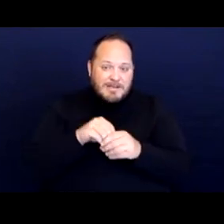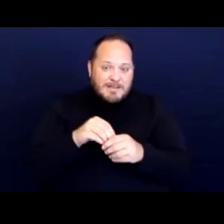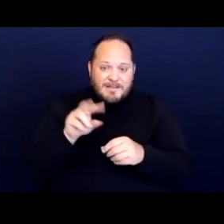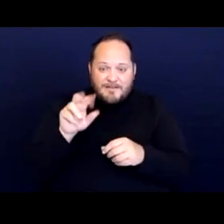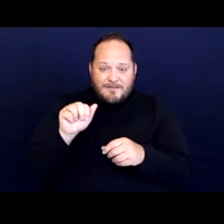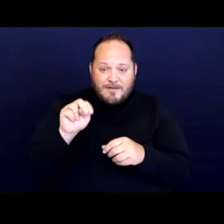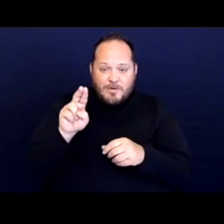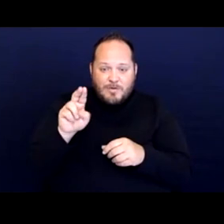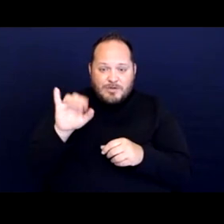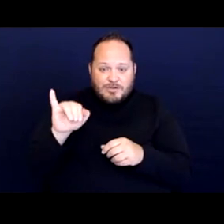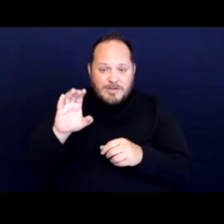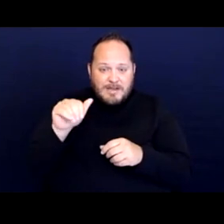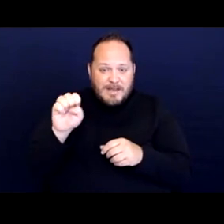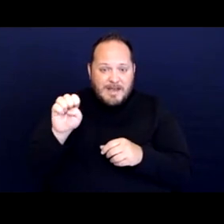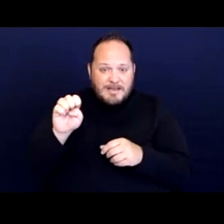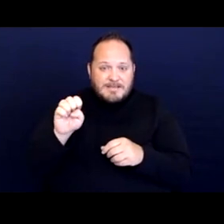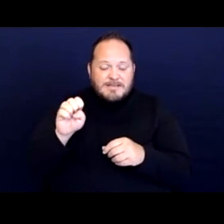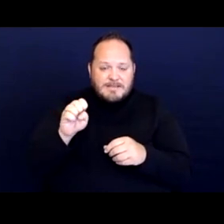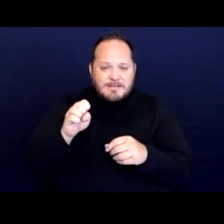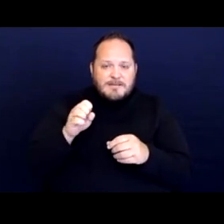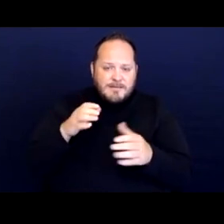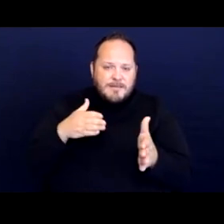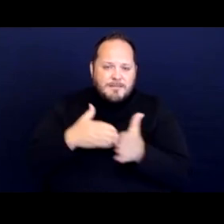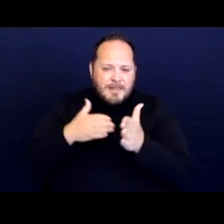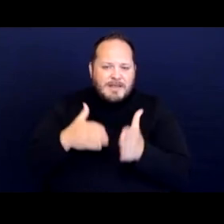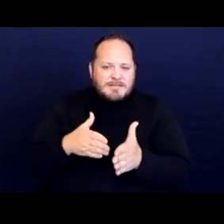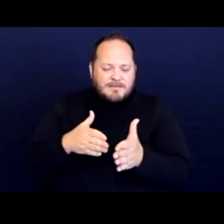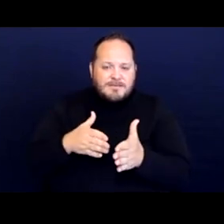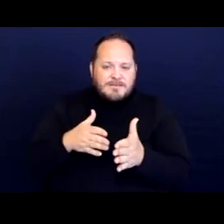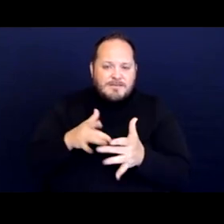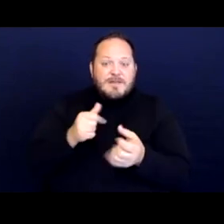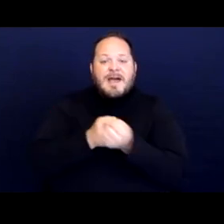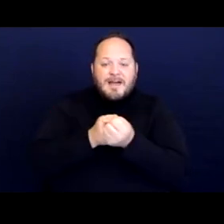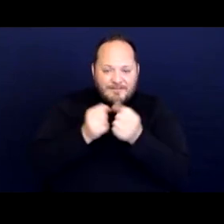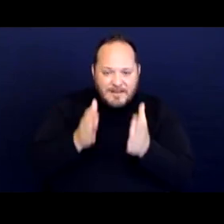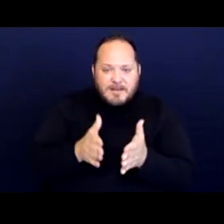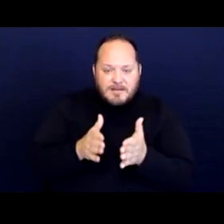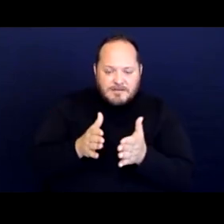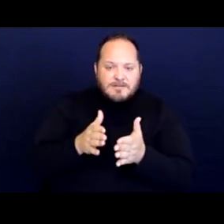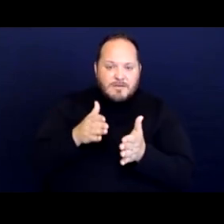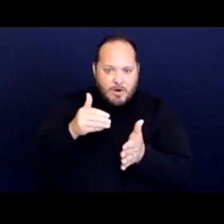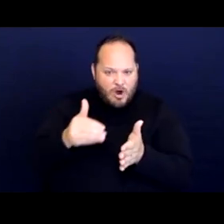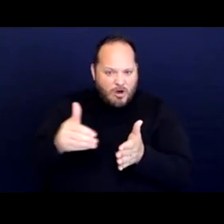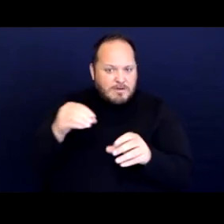the plaintiffs were often, the advocates were often in conduct with the plaintiffs